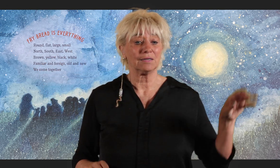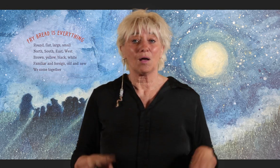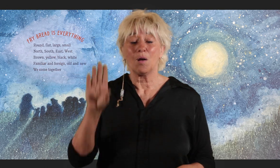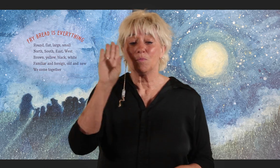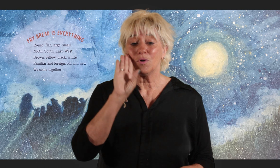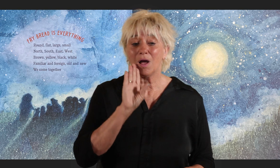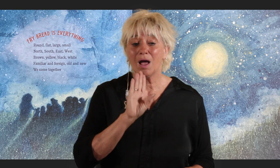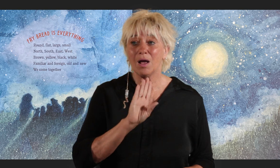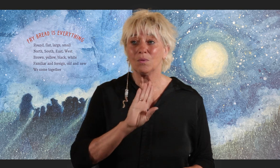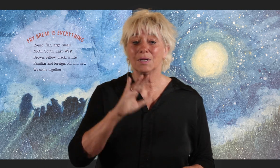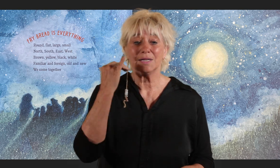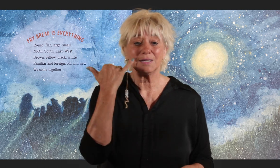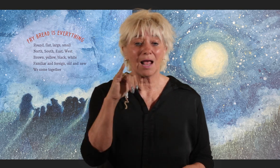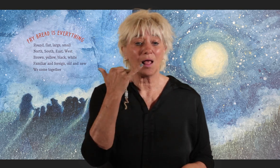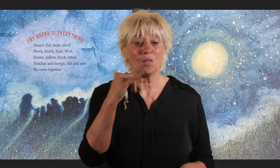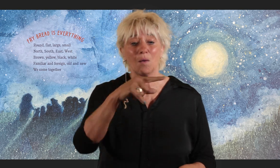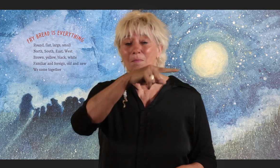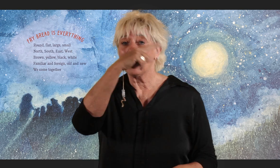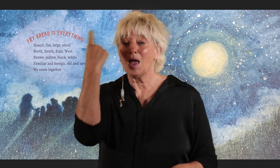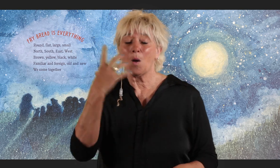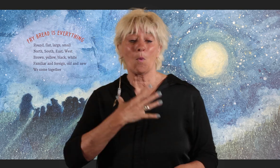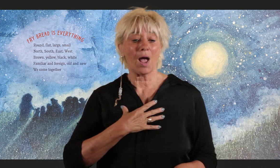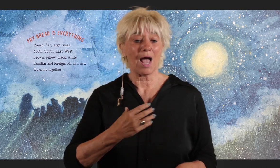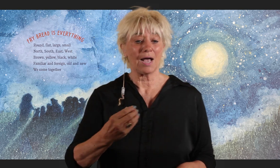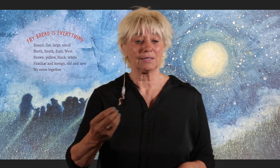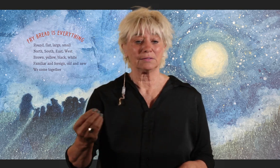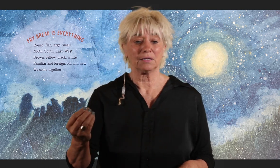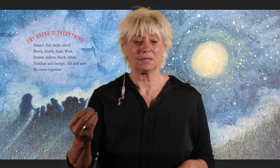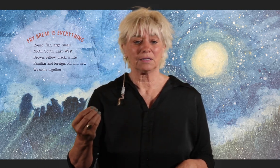Brown, yellow, black, white